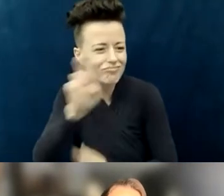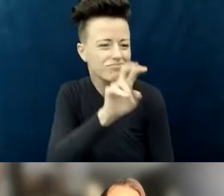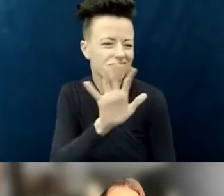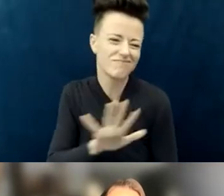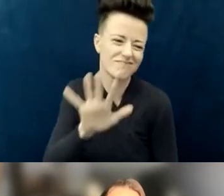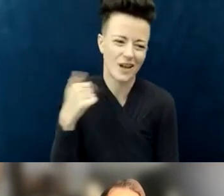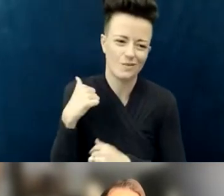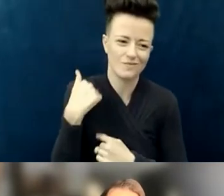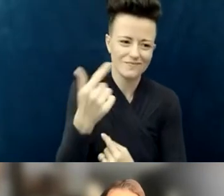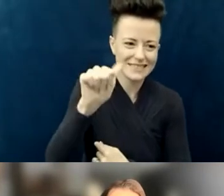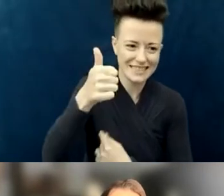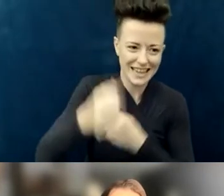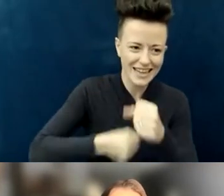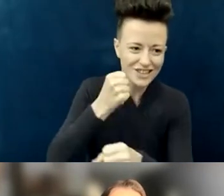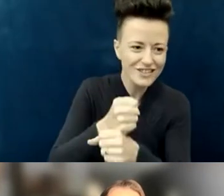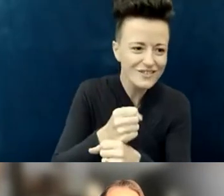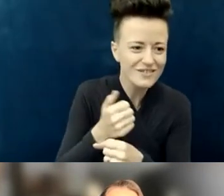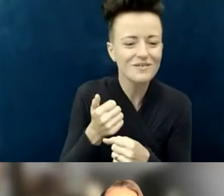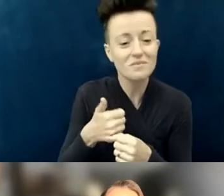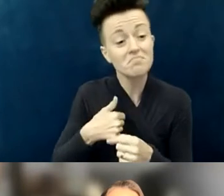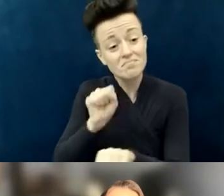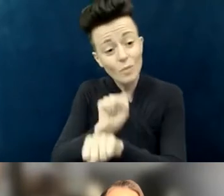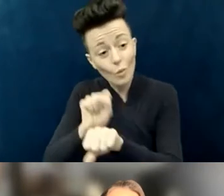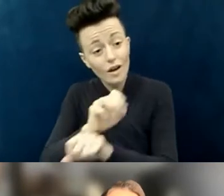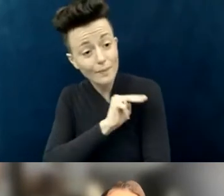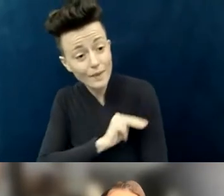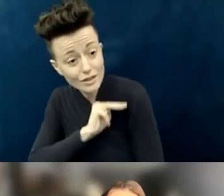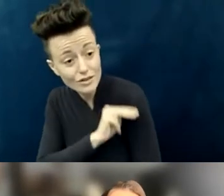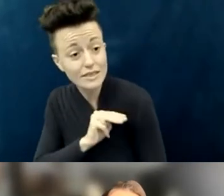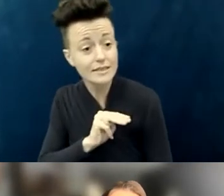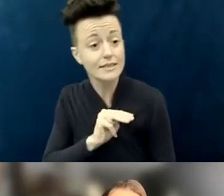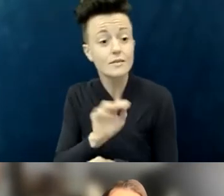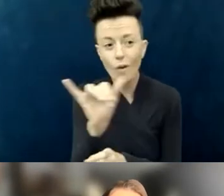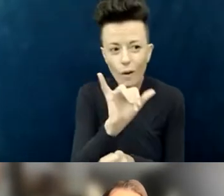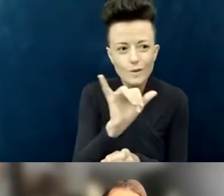Aside from working in ministry and within inclusive education in Christian schools...